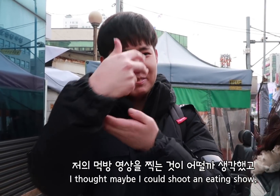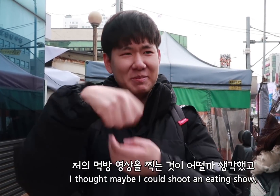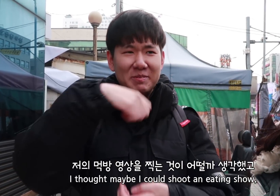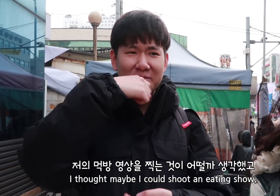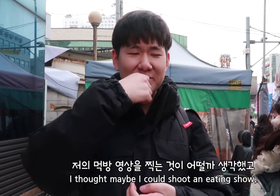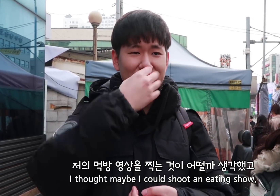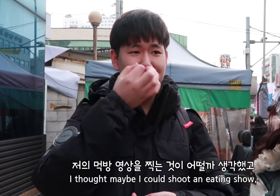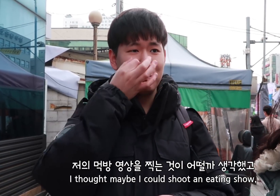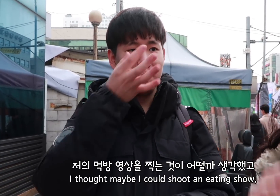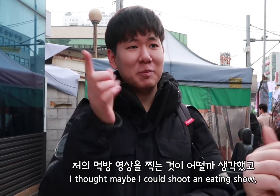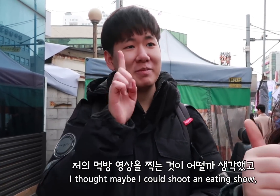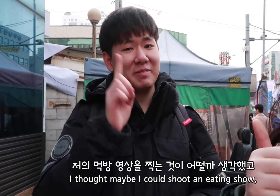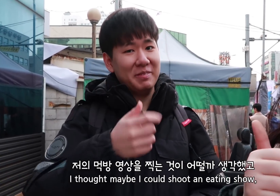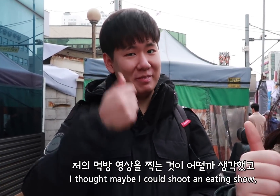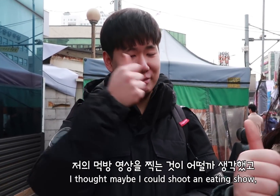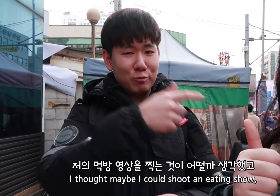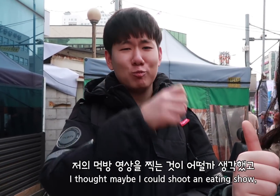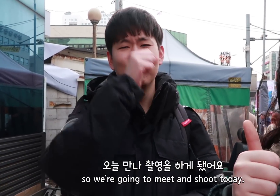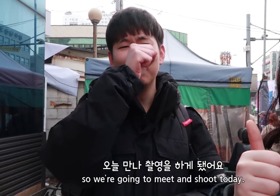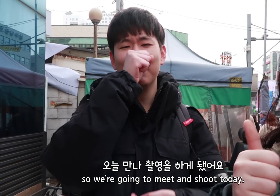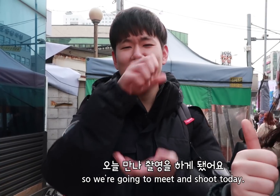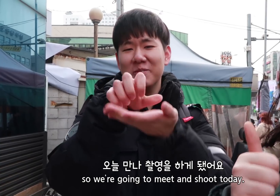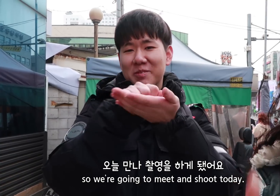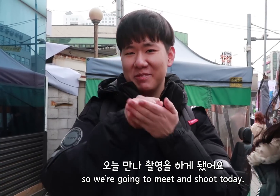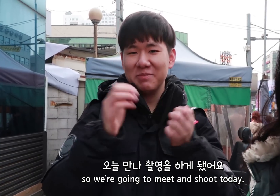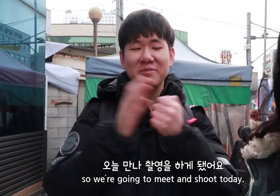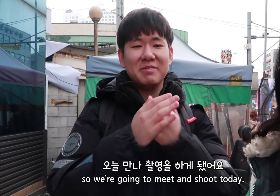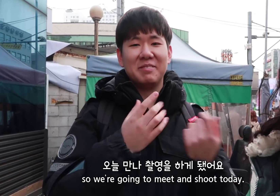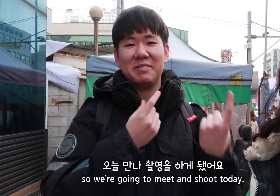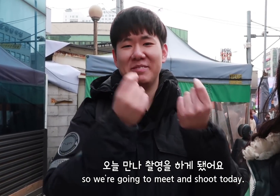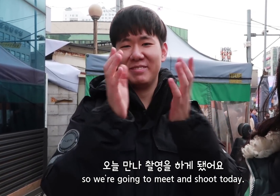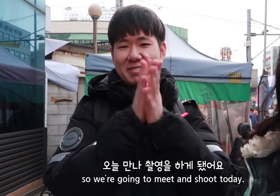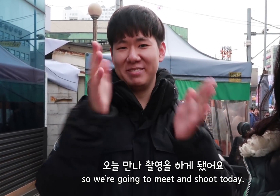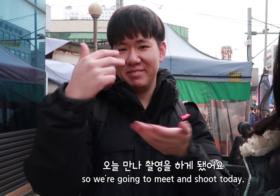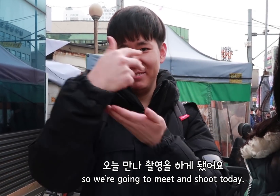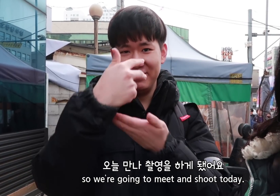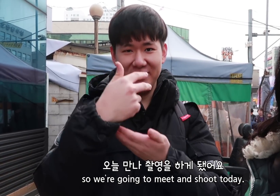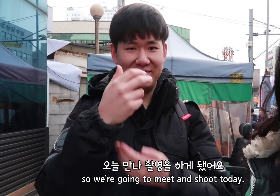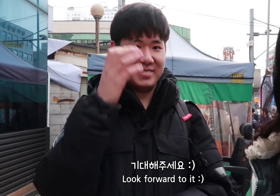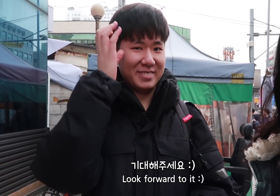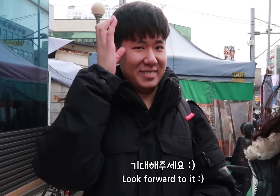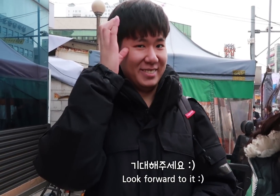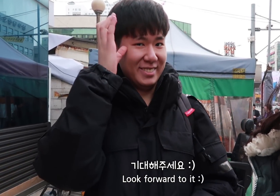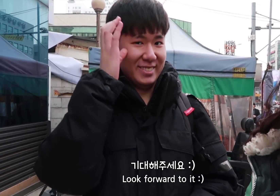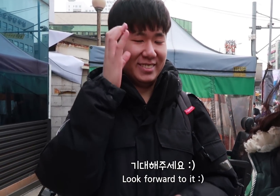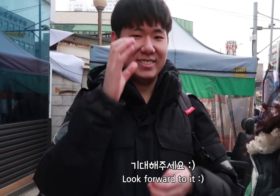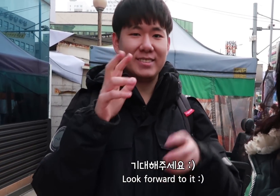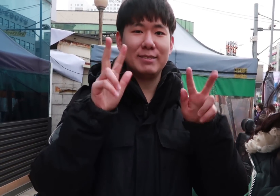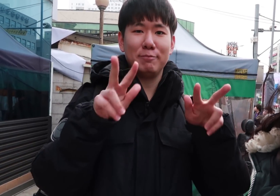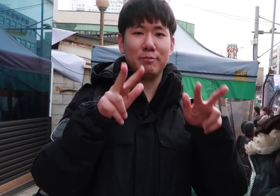I thought maybe I could shoot an eating show, so we’re going to meet and shoot today. Look forward to it.